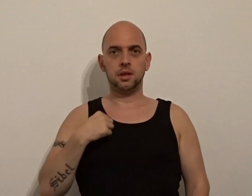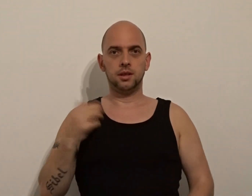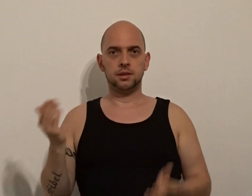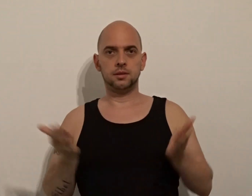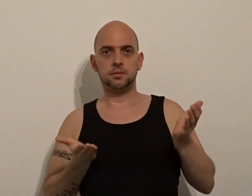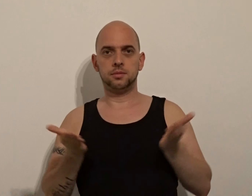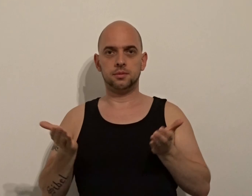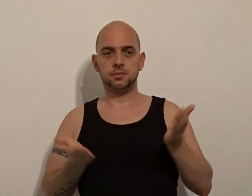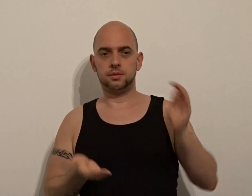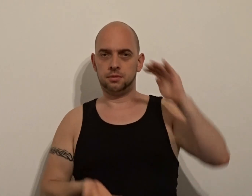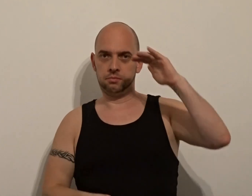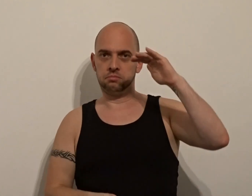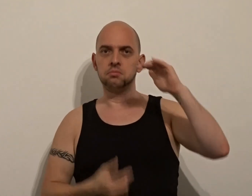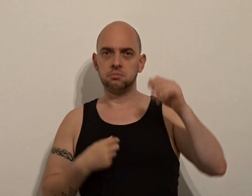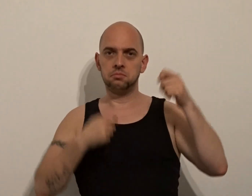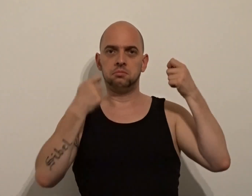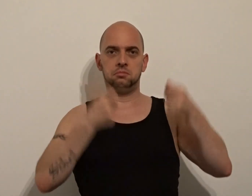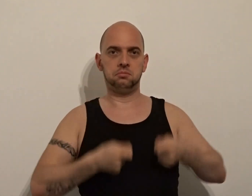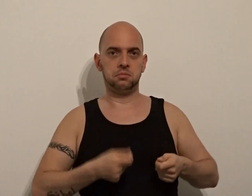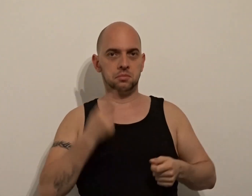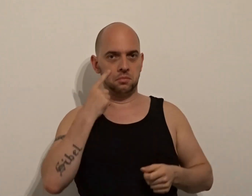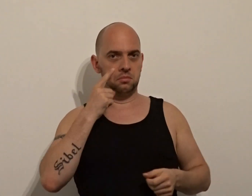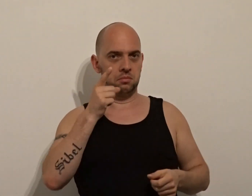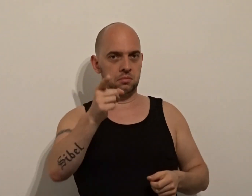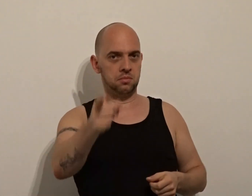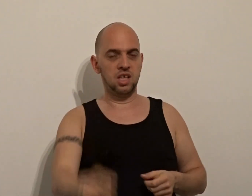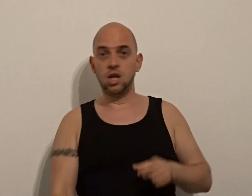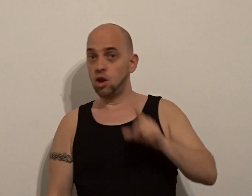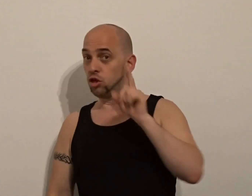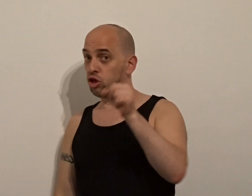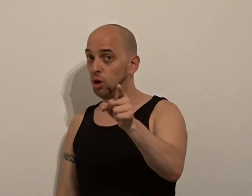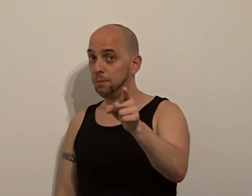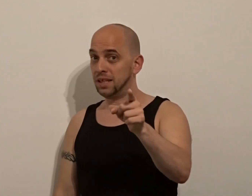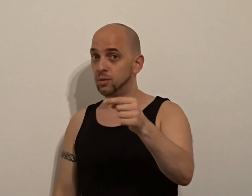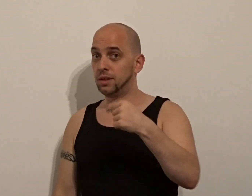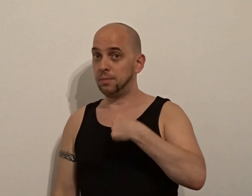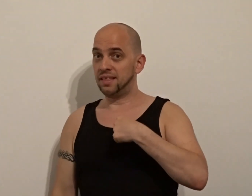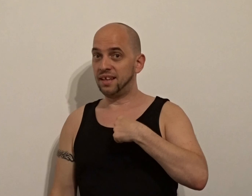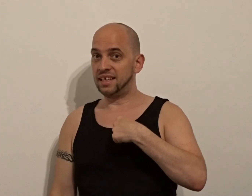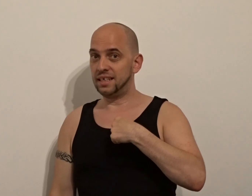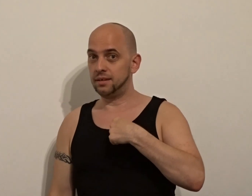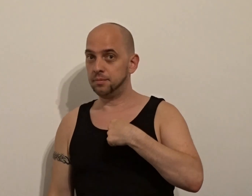It's for our son. Will show u photo. "Don't mess with my Daddy"